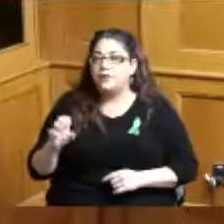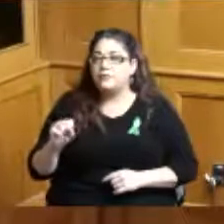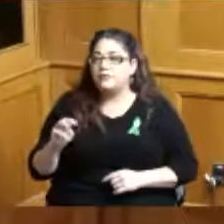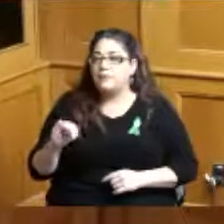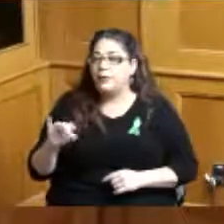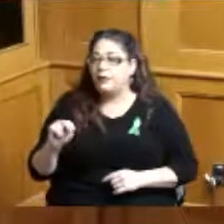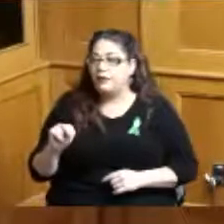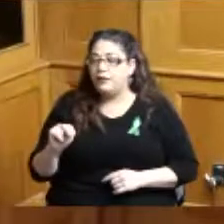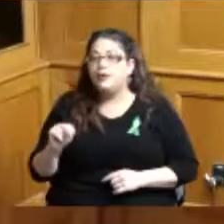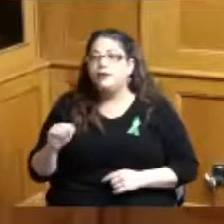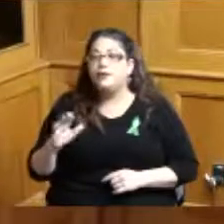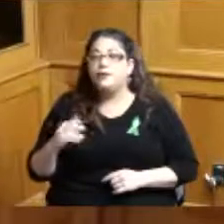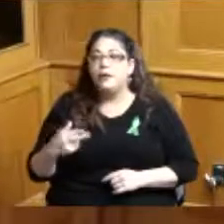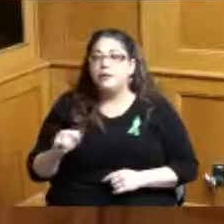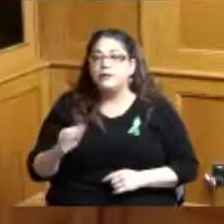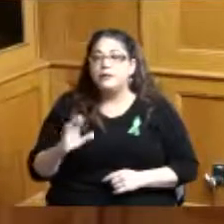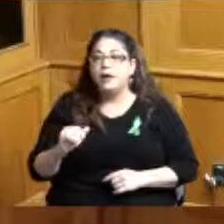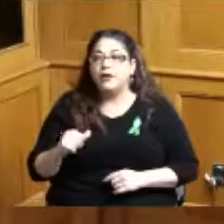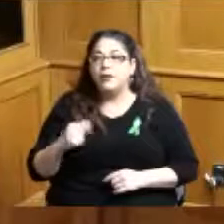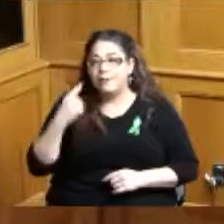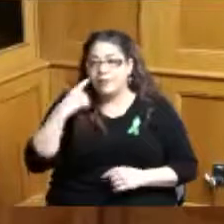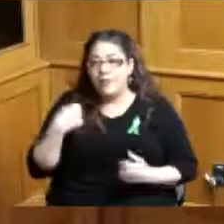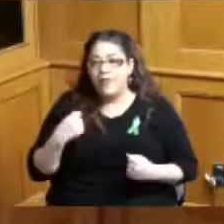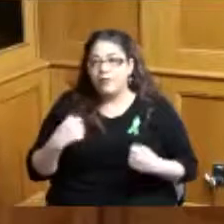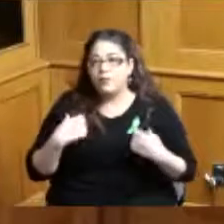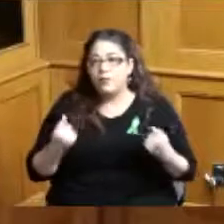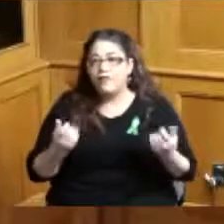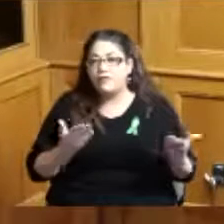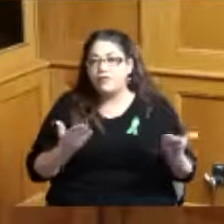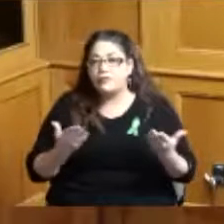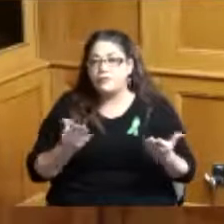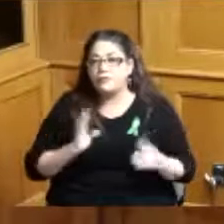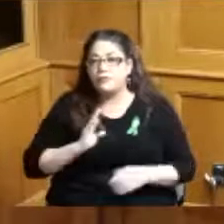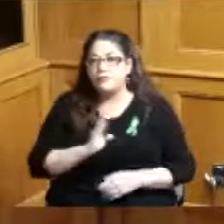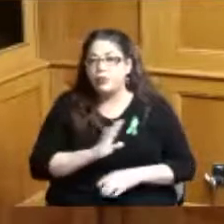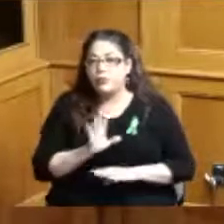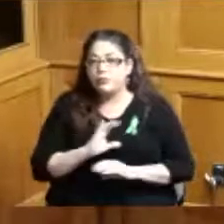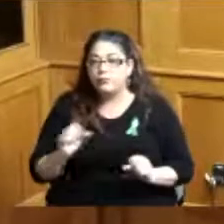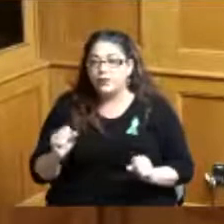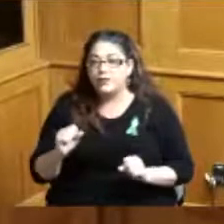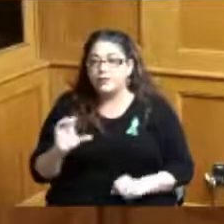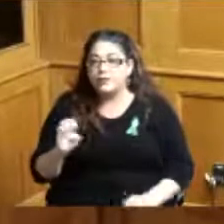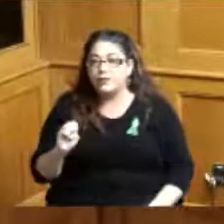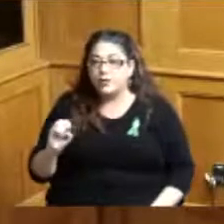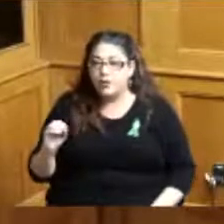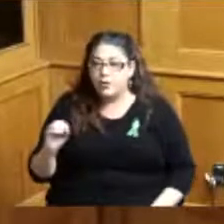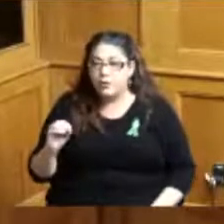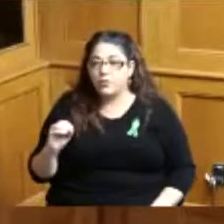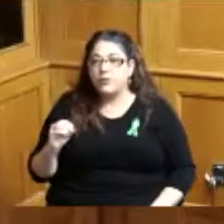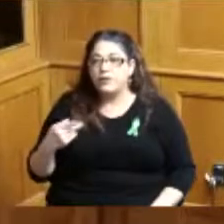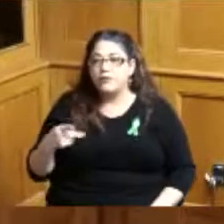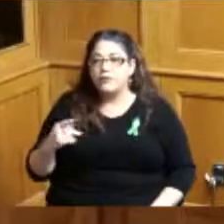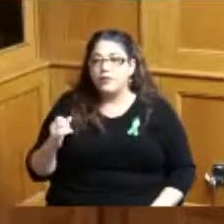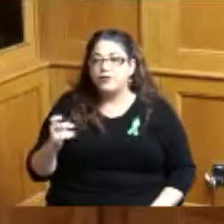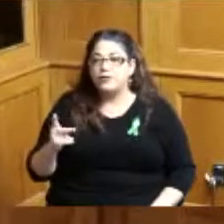Hamilton County Mental Health and Recovery Services Board President and CEO Patrick Tribbe